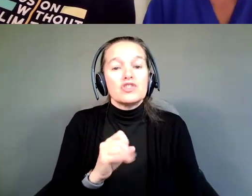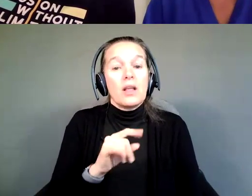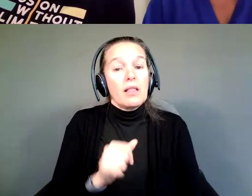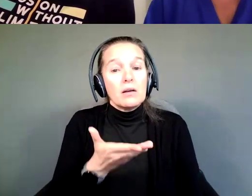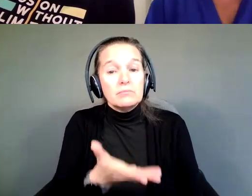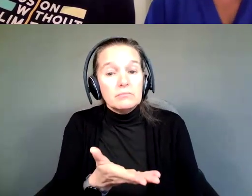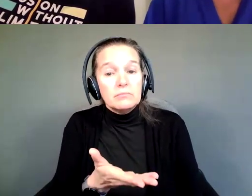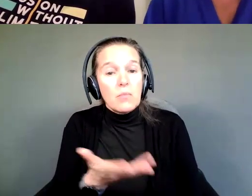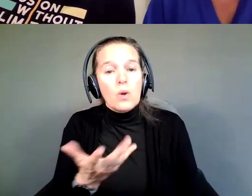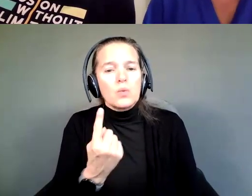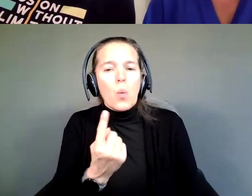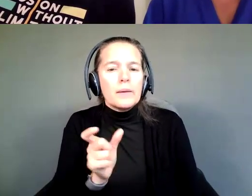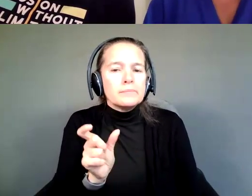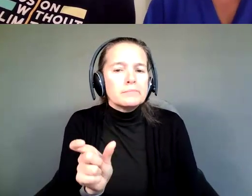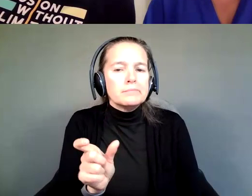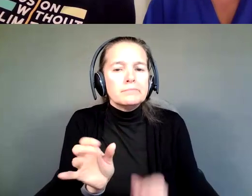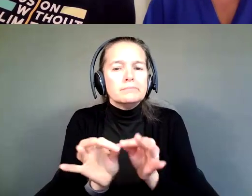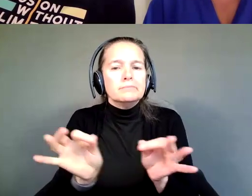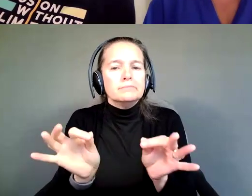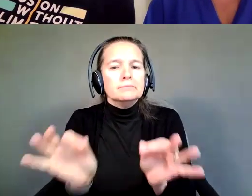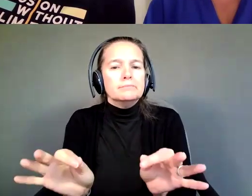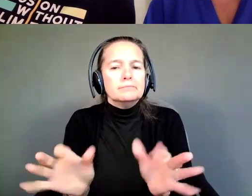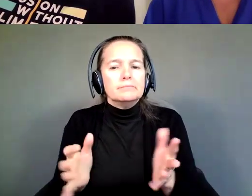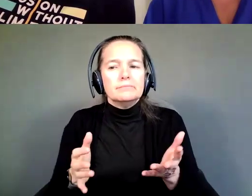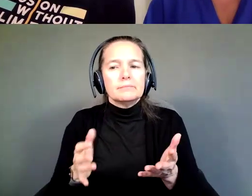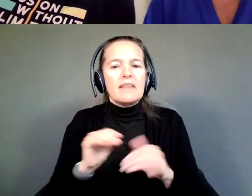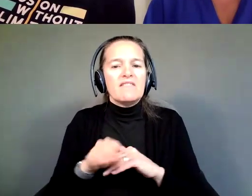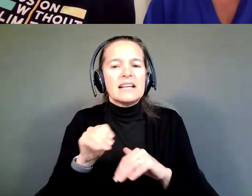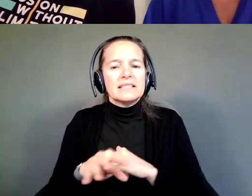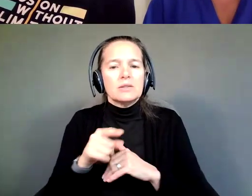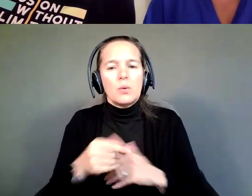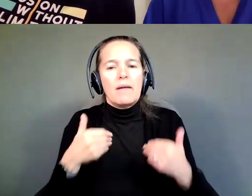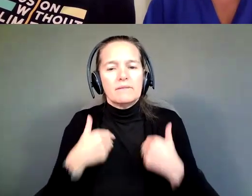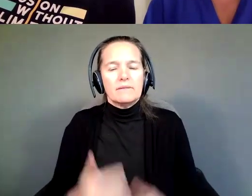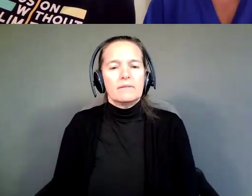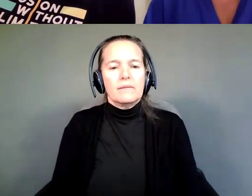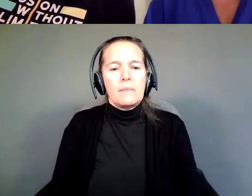What is one piece of advice that you would have?